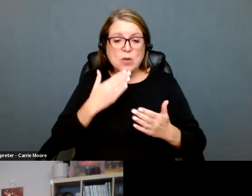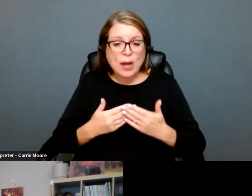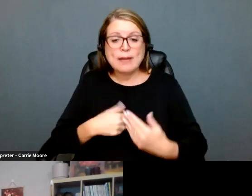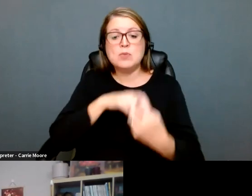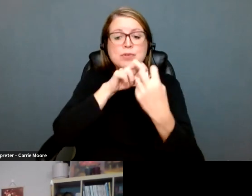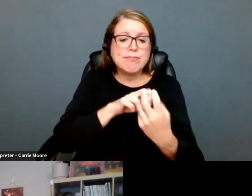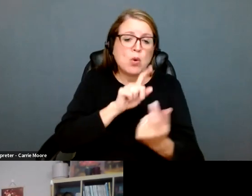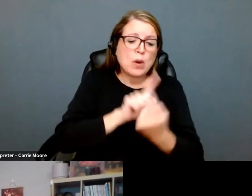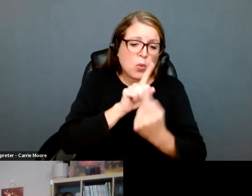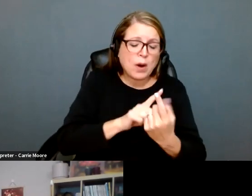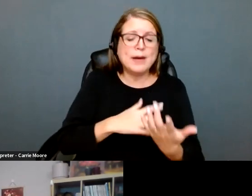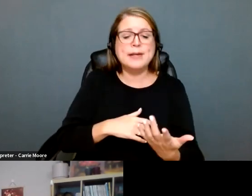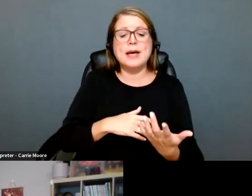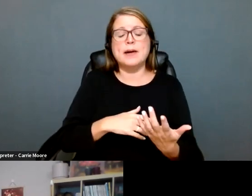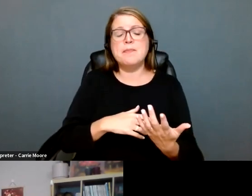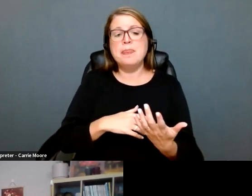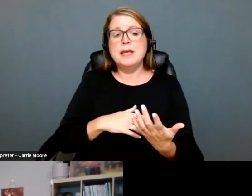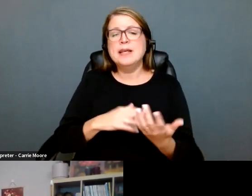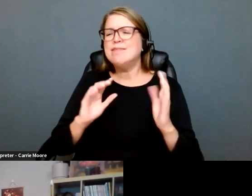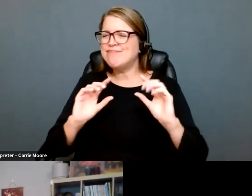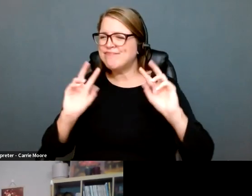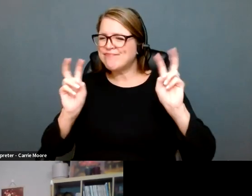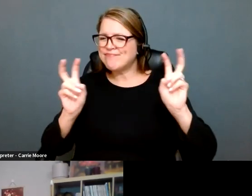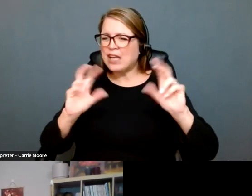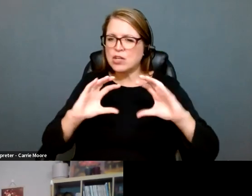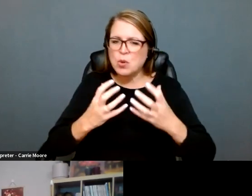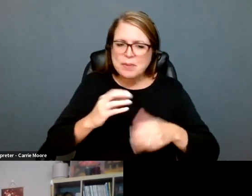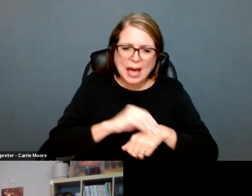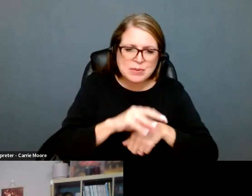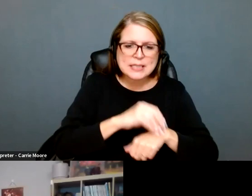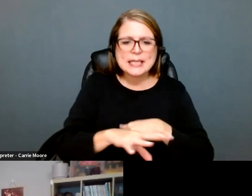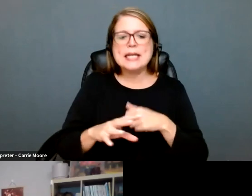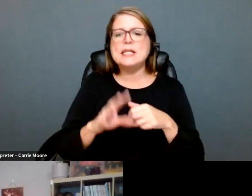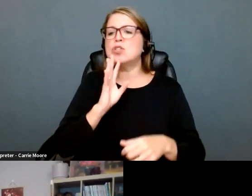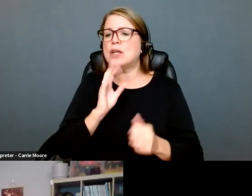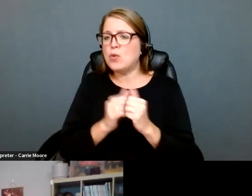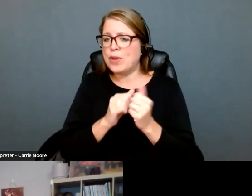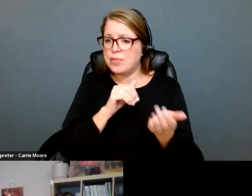we're doing, we're doing a lot of one-on-one and group counseling with providers, with medical providers. We have a lot of questions about